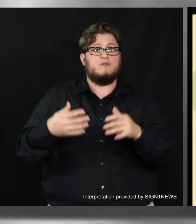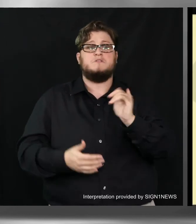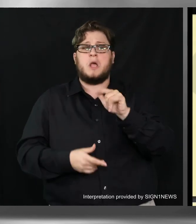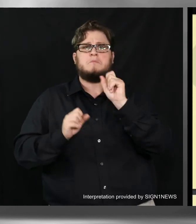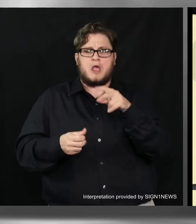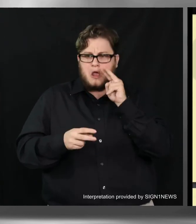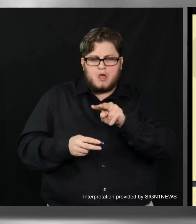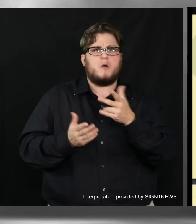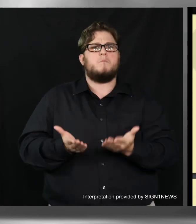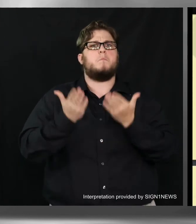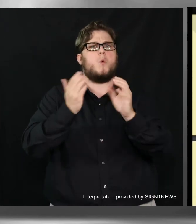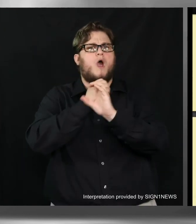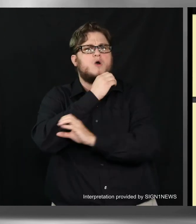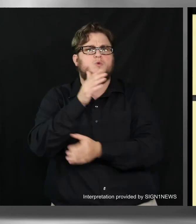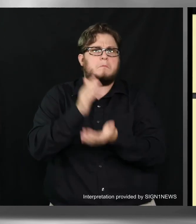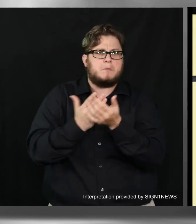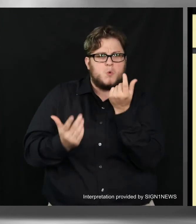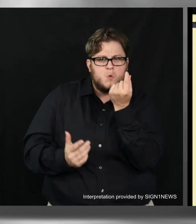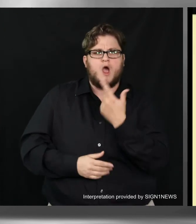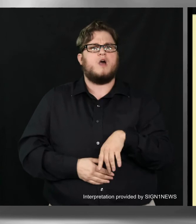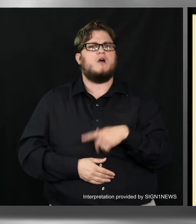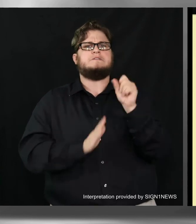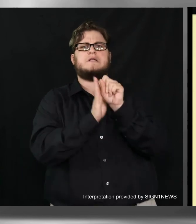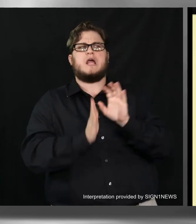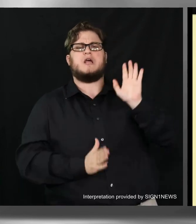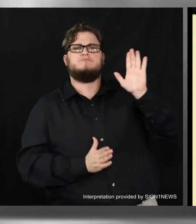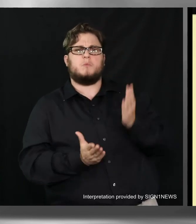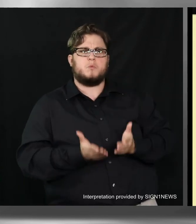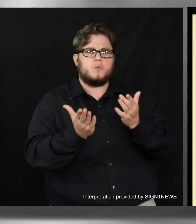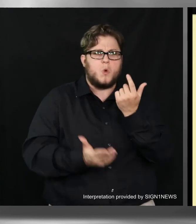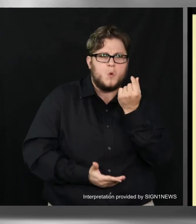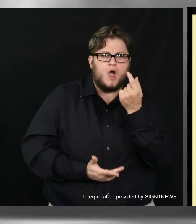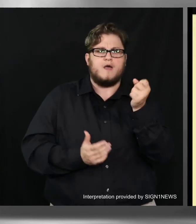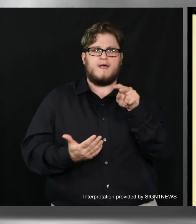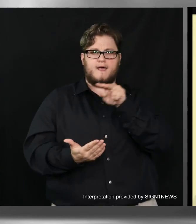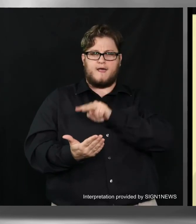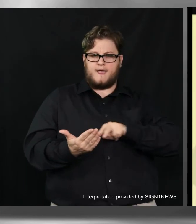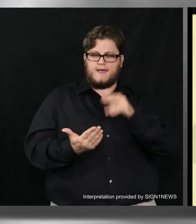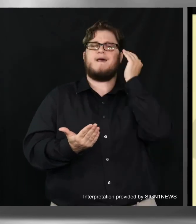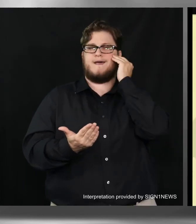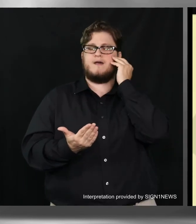amendments, any statewide referendums that will be on your ballot when you cast your vote.